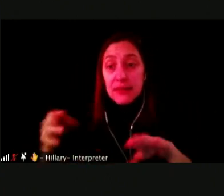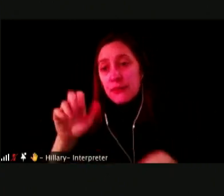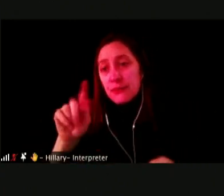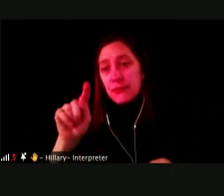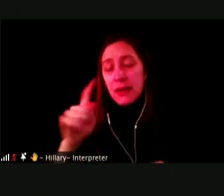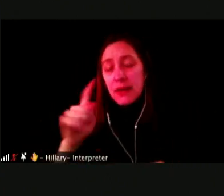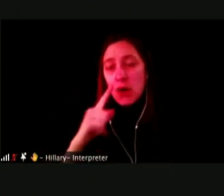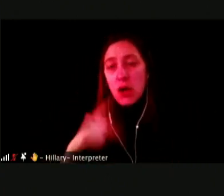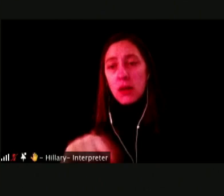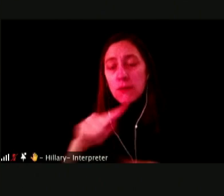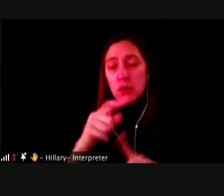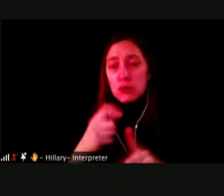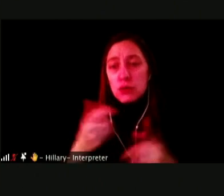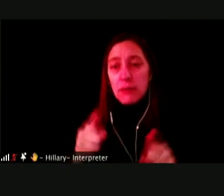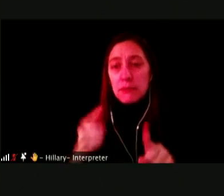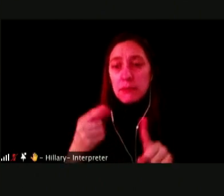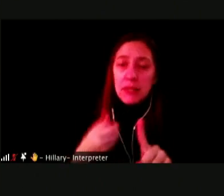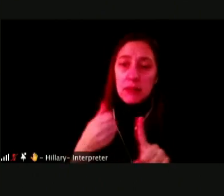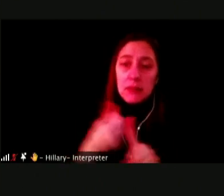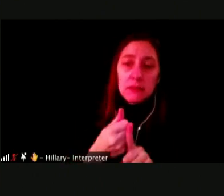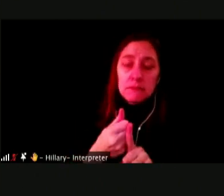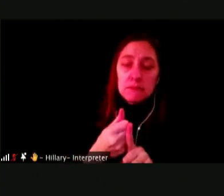TO THE E-CIGARETTE.